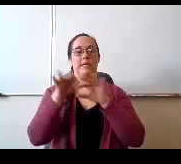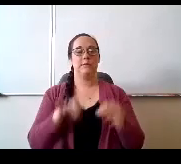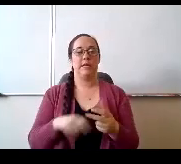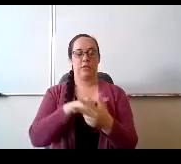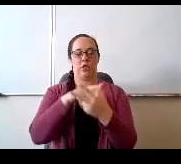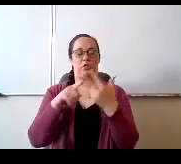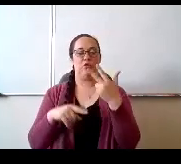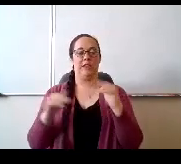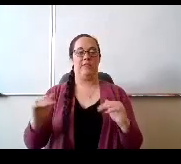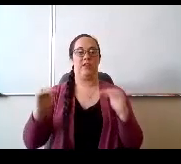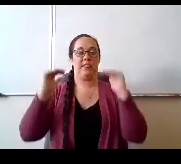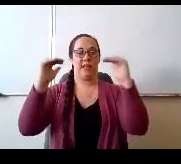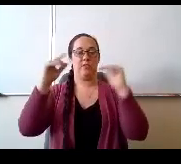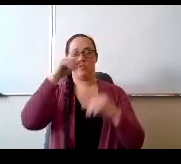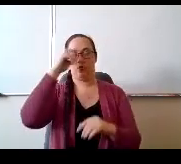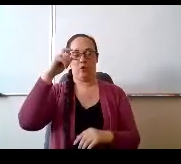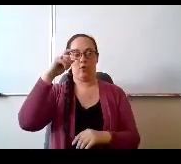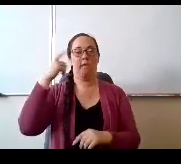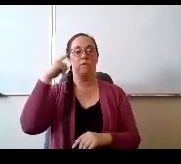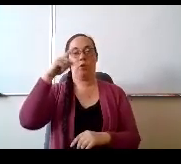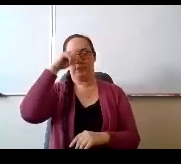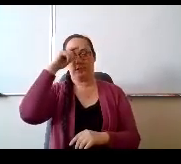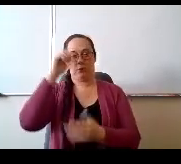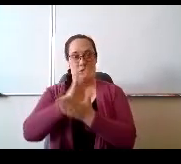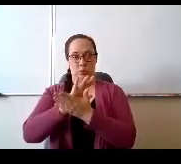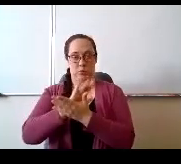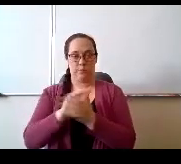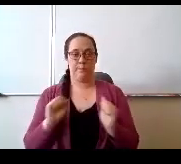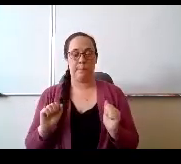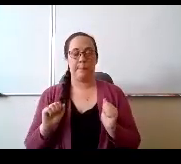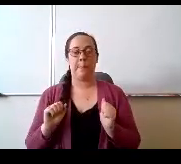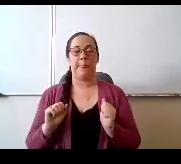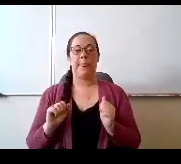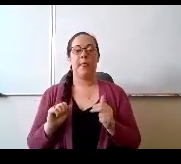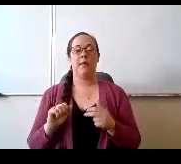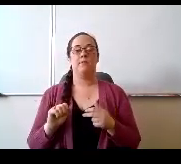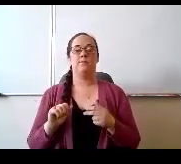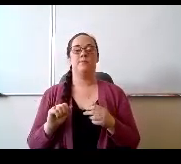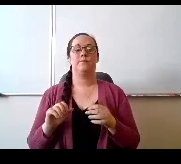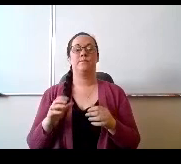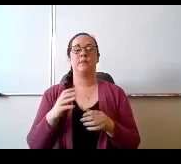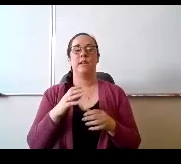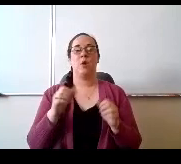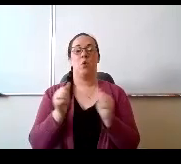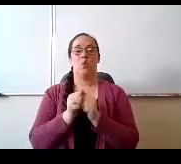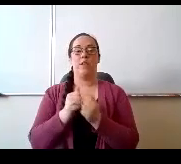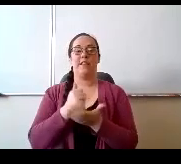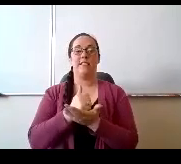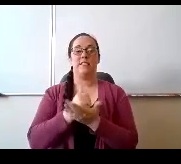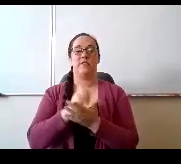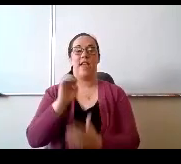different levels of summer school that we are currently working on and with the assistance of the ecert funds,